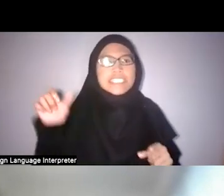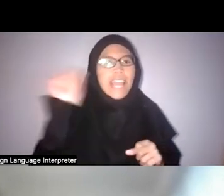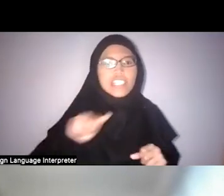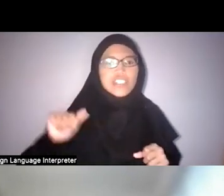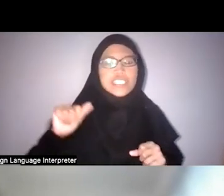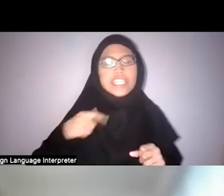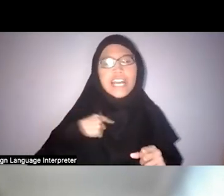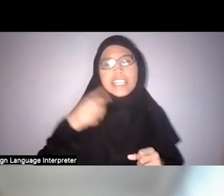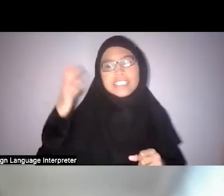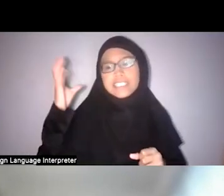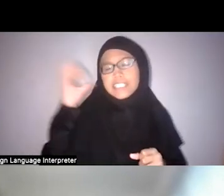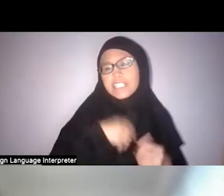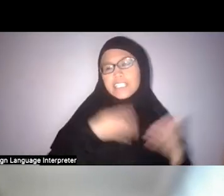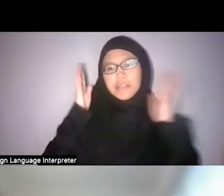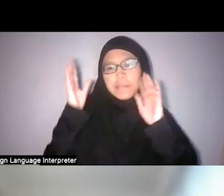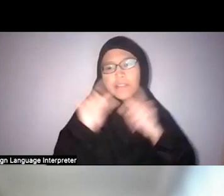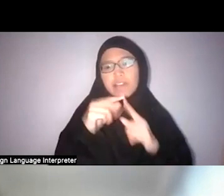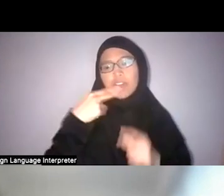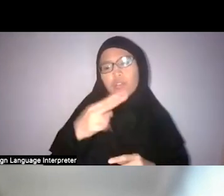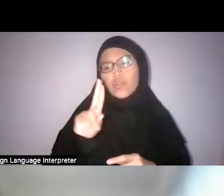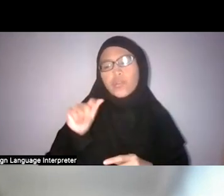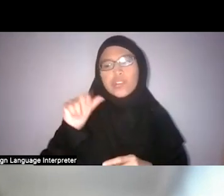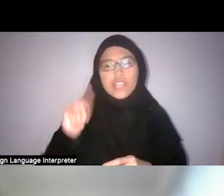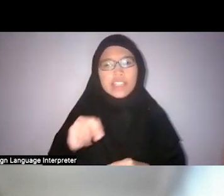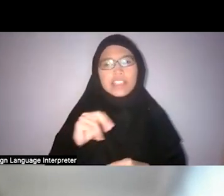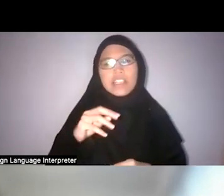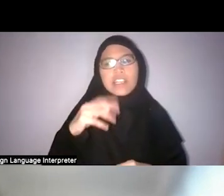I think the Malay world is hutan, hutan rimba, it’s like jungle.